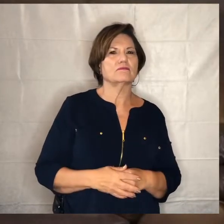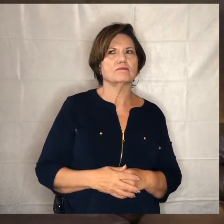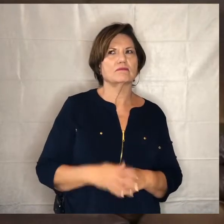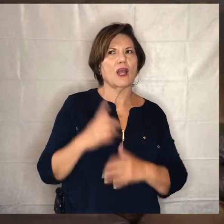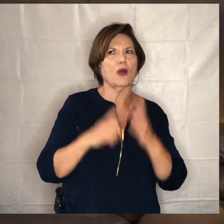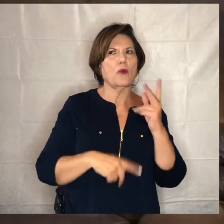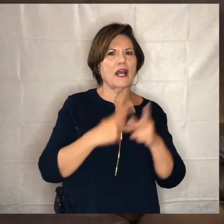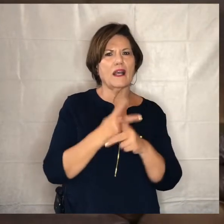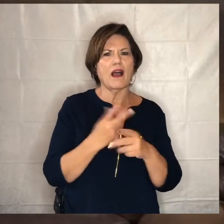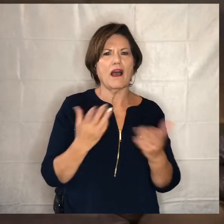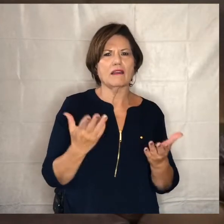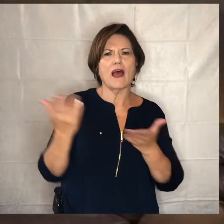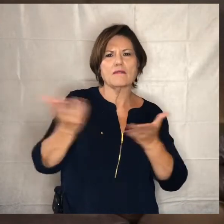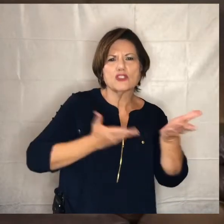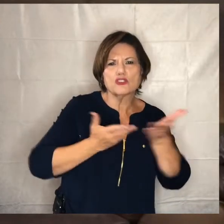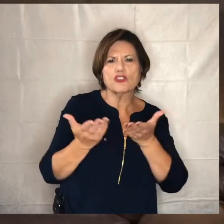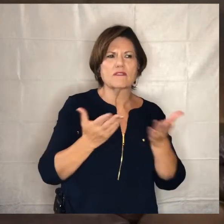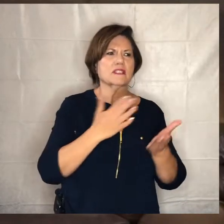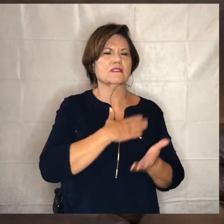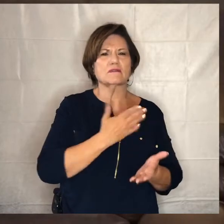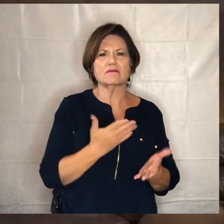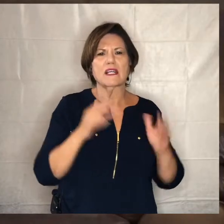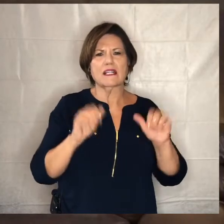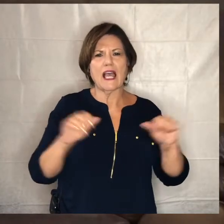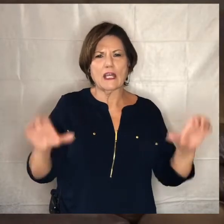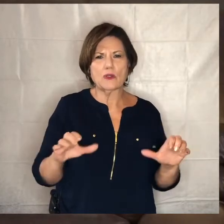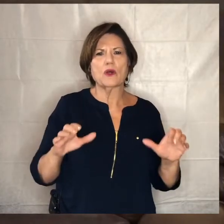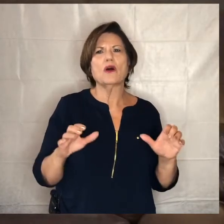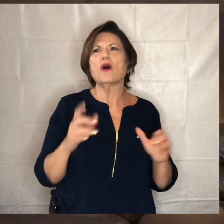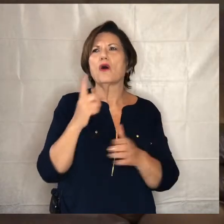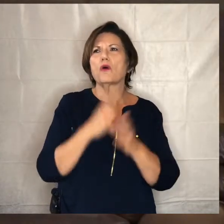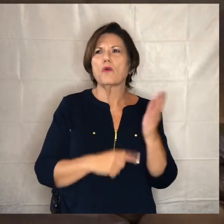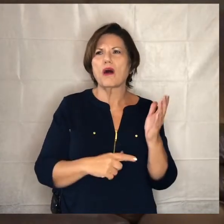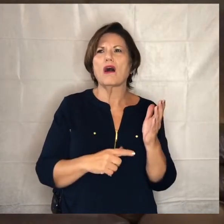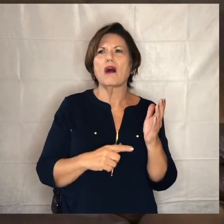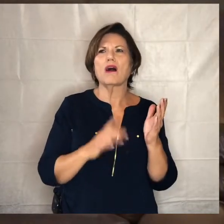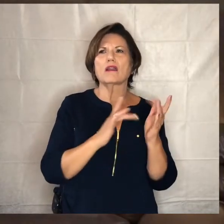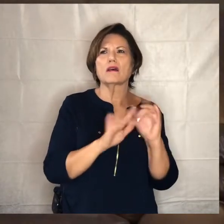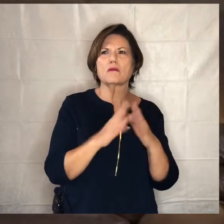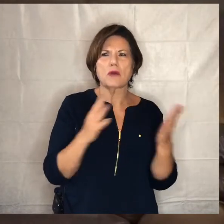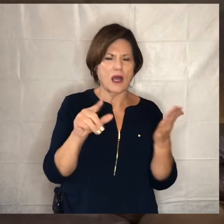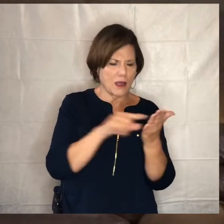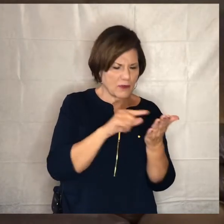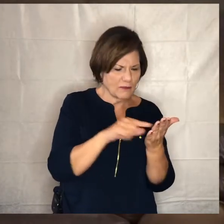of service could i do or what kind of scripture can i turn to